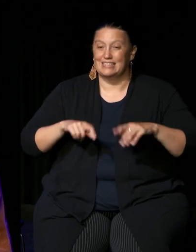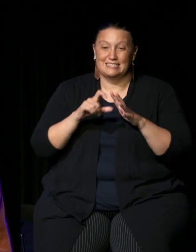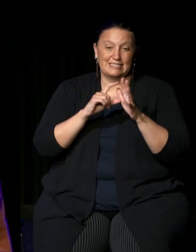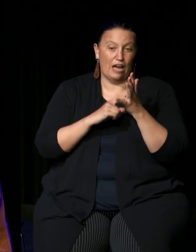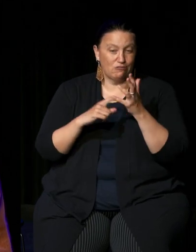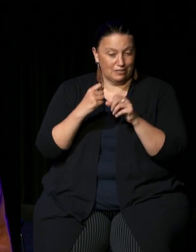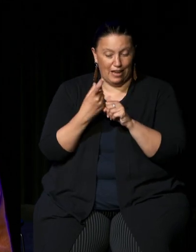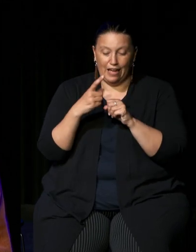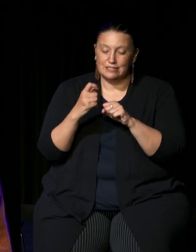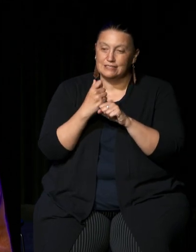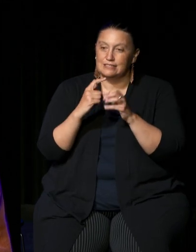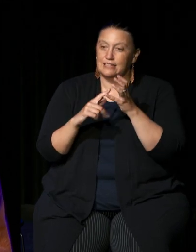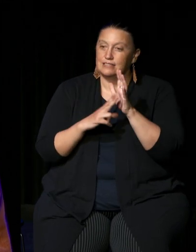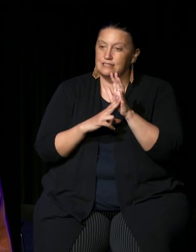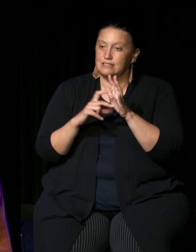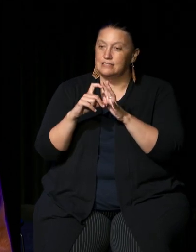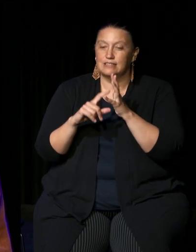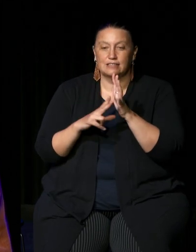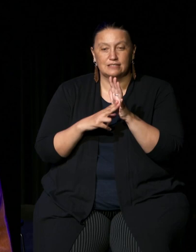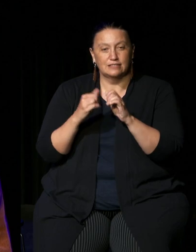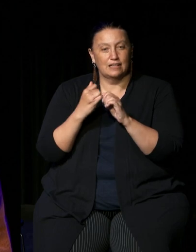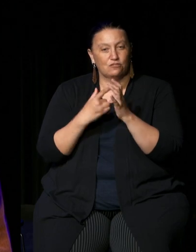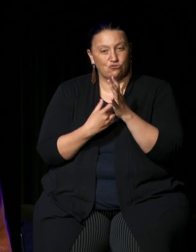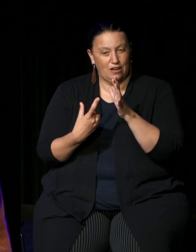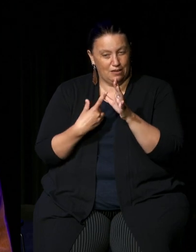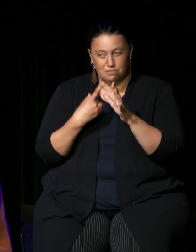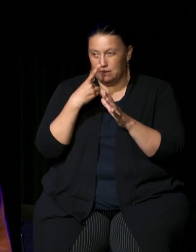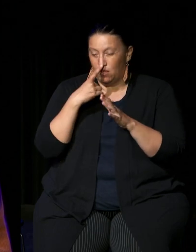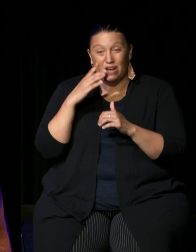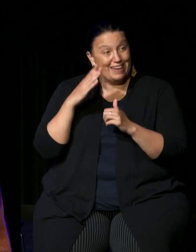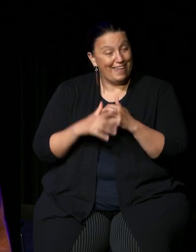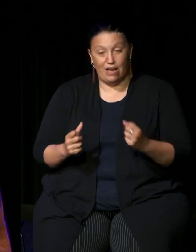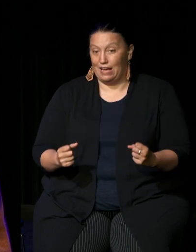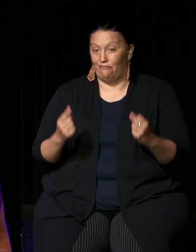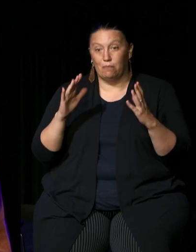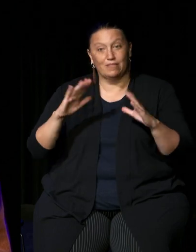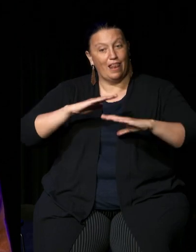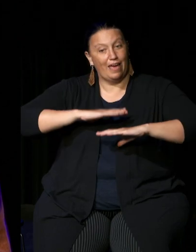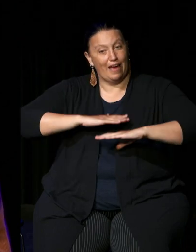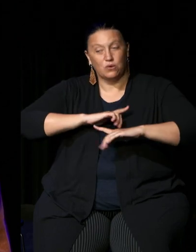Gundungurra people that were never ceded we pay our respects to Elders past present and